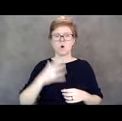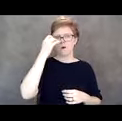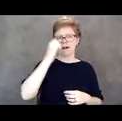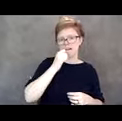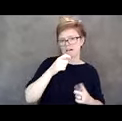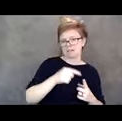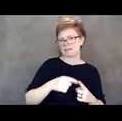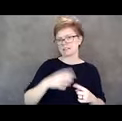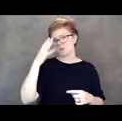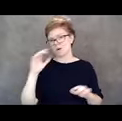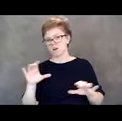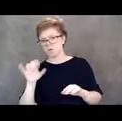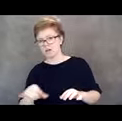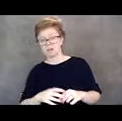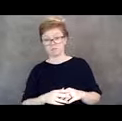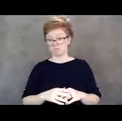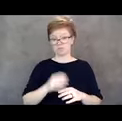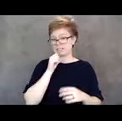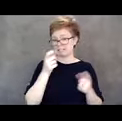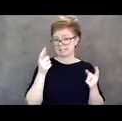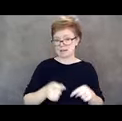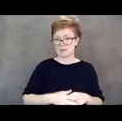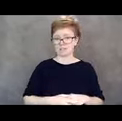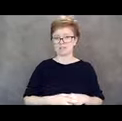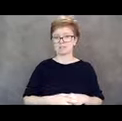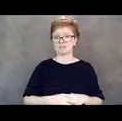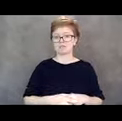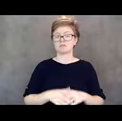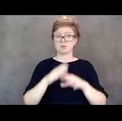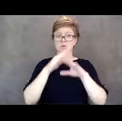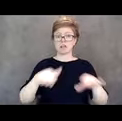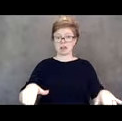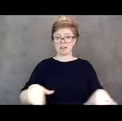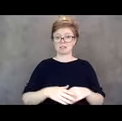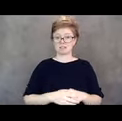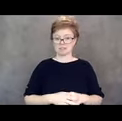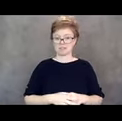and it wasn't like that. It was, it was silent and then the president of the senate